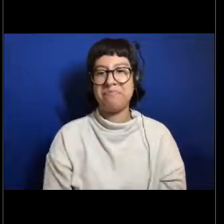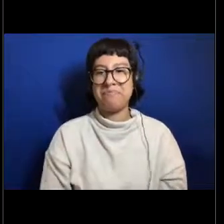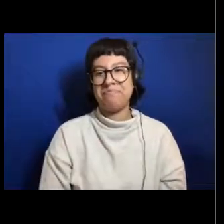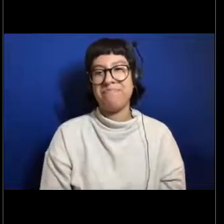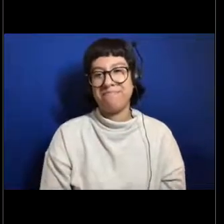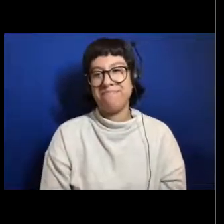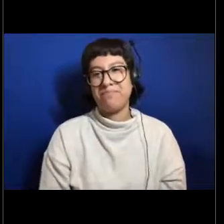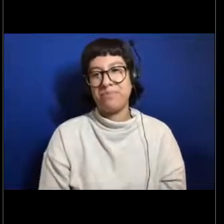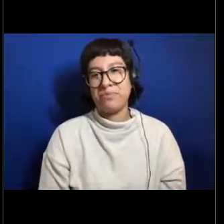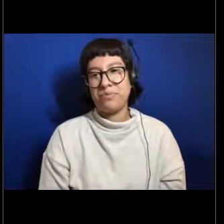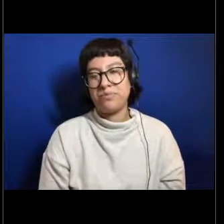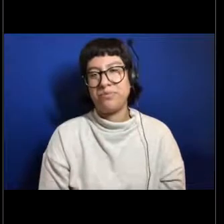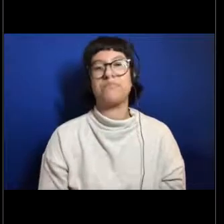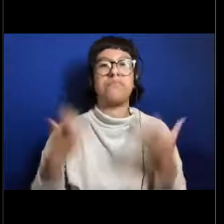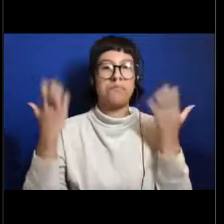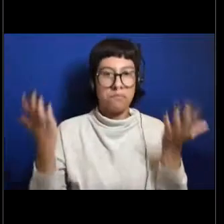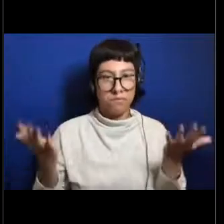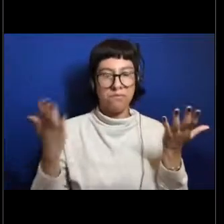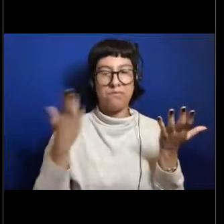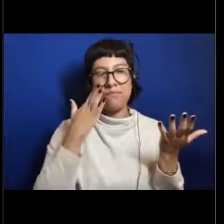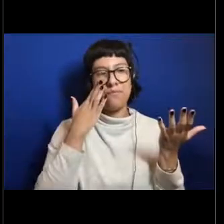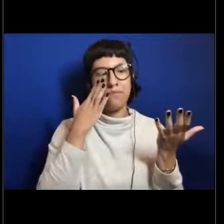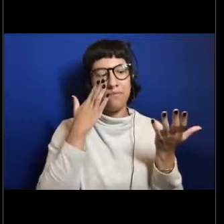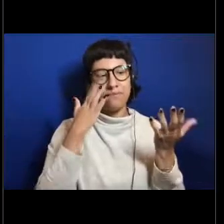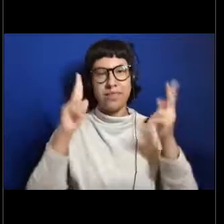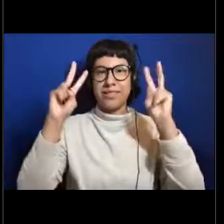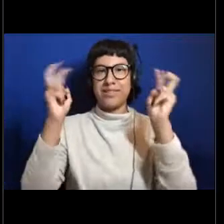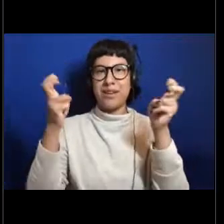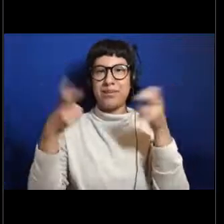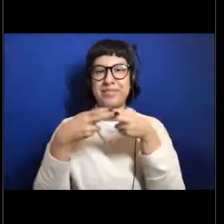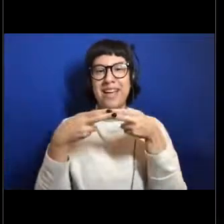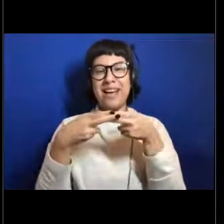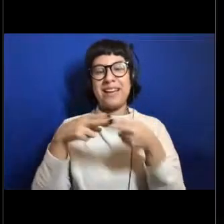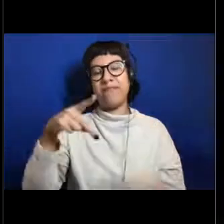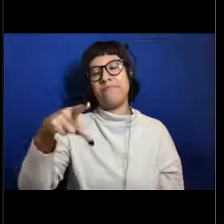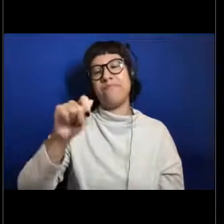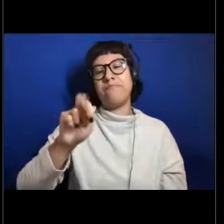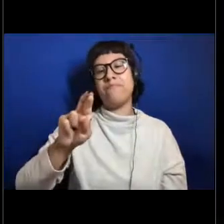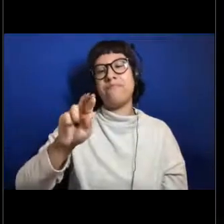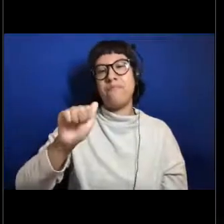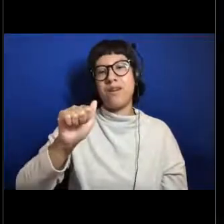So as the title of this slide said, parasites are creepy at every depth.